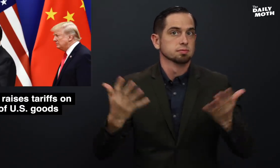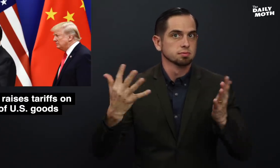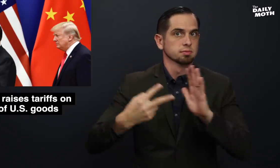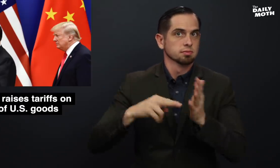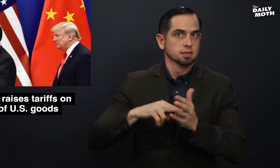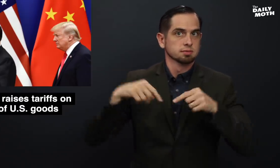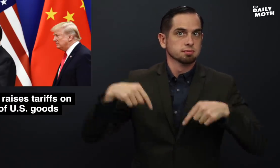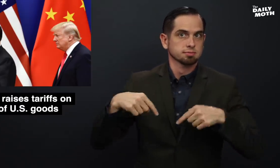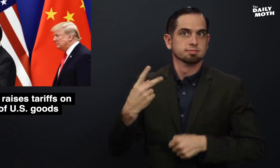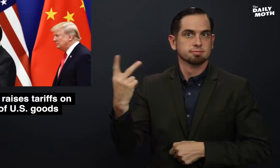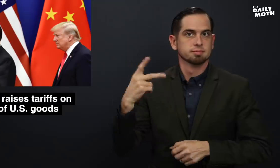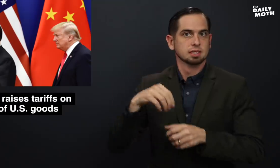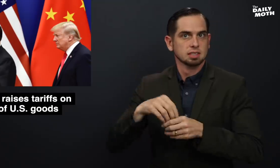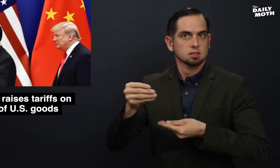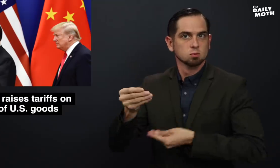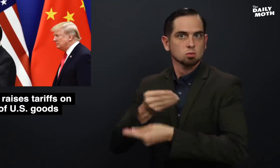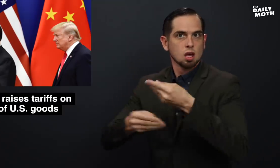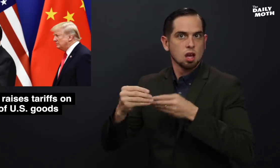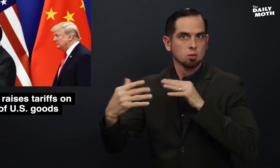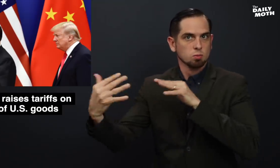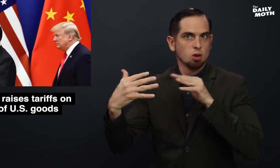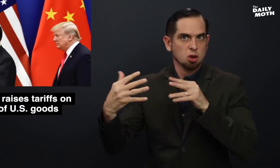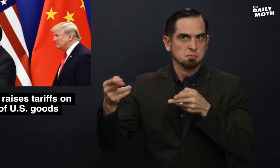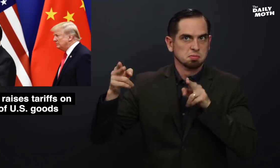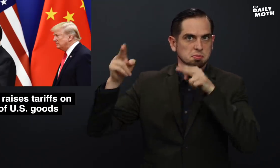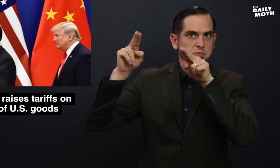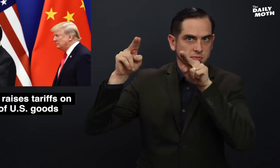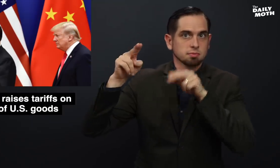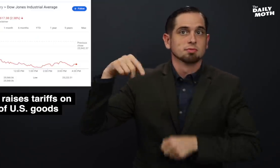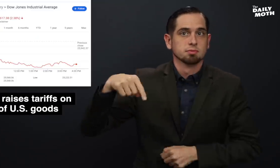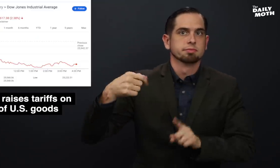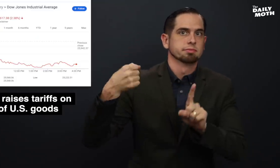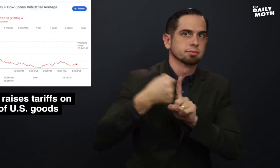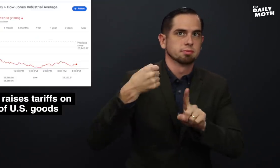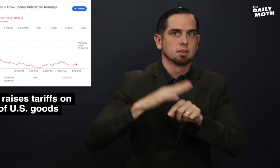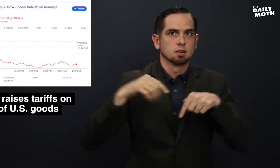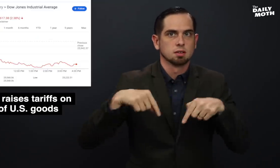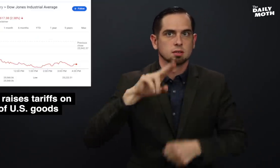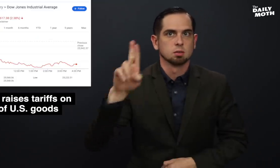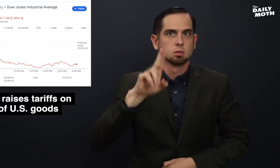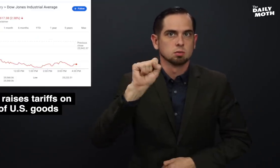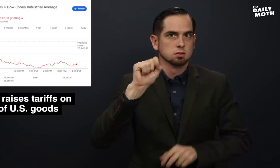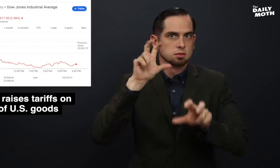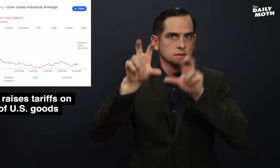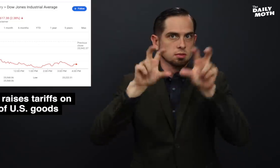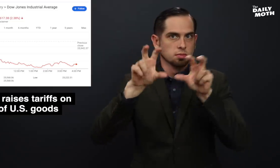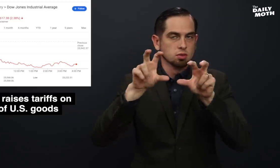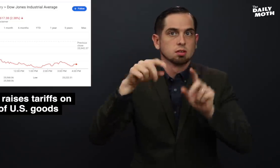So, we are in a trade war. This had an impact on the U.S. stock market,